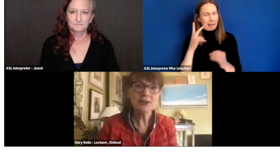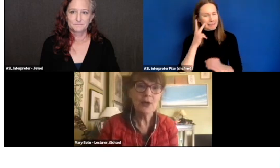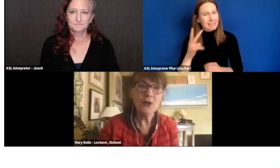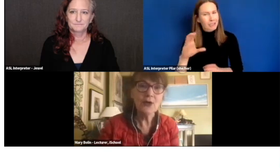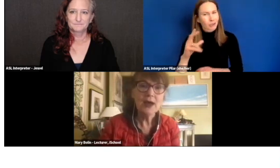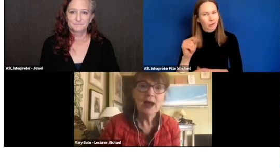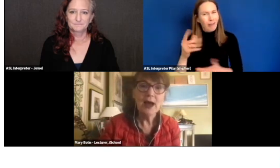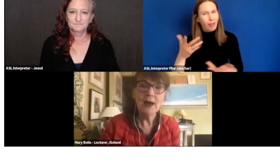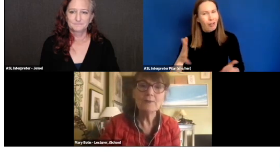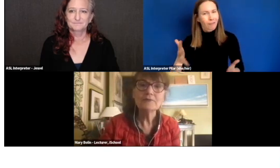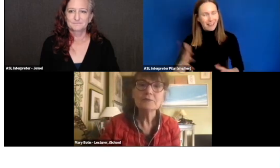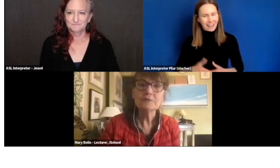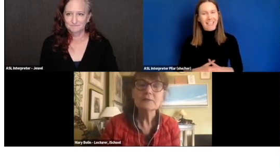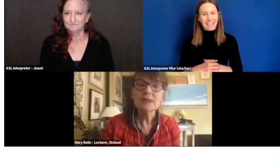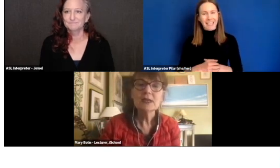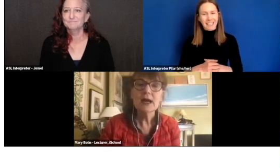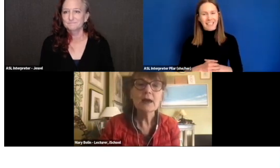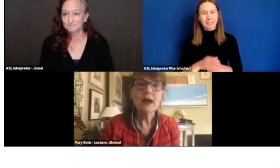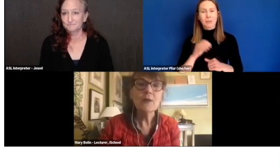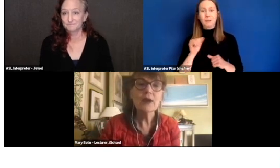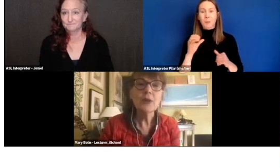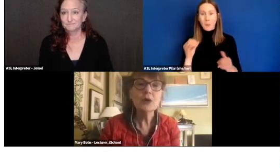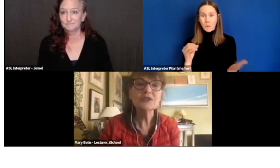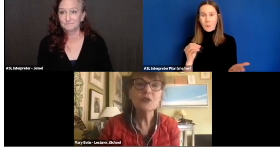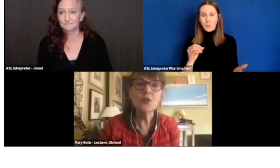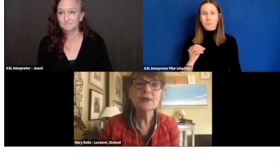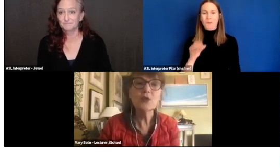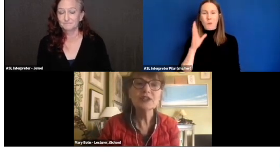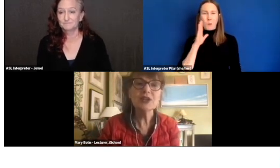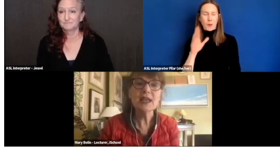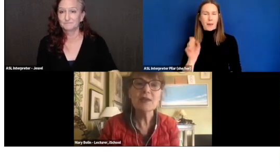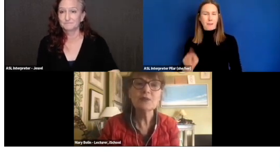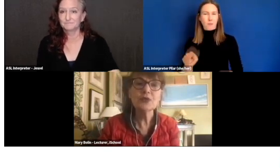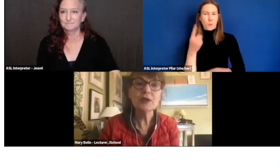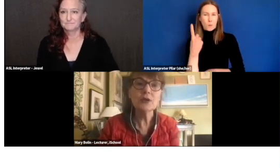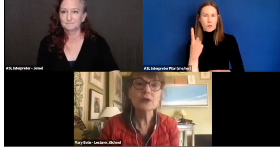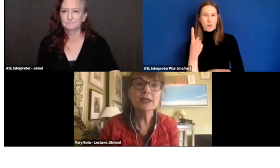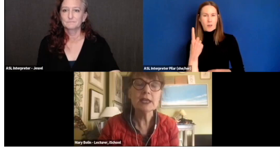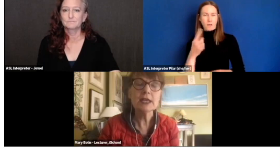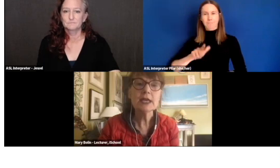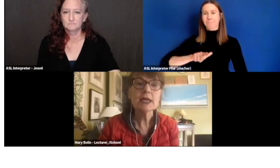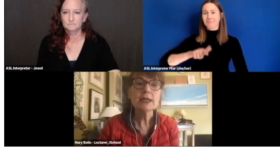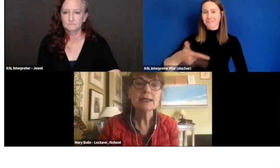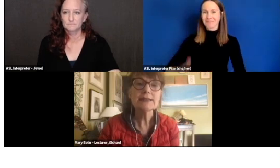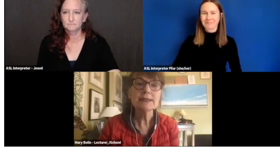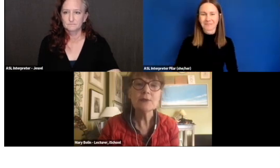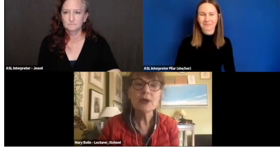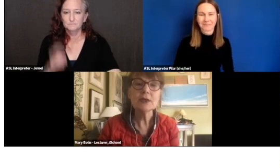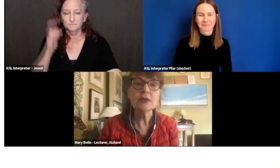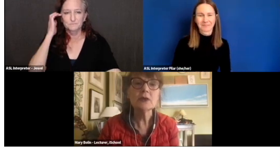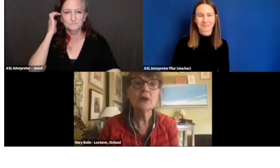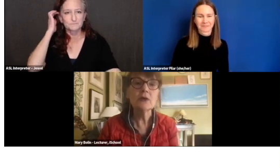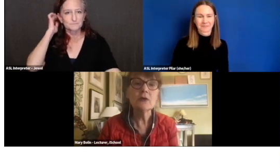So, I want to pose the one question, it came in pretty early. Let's see where did it go.